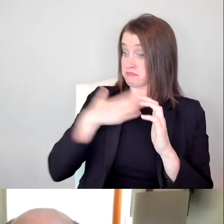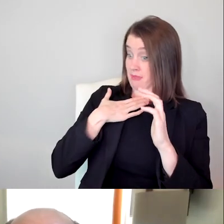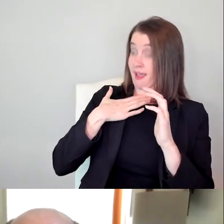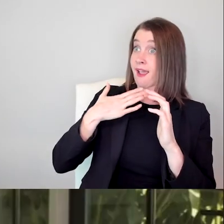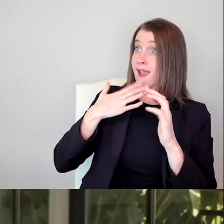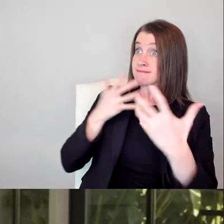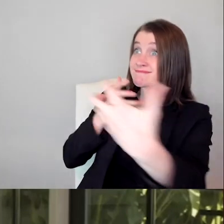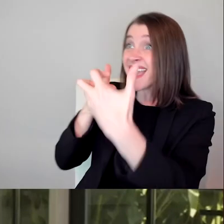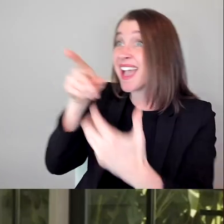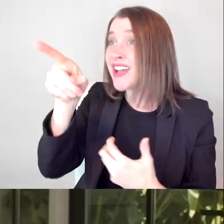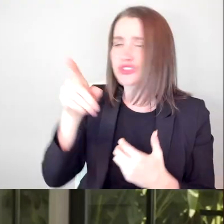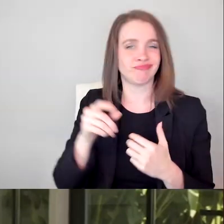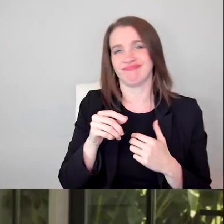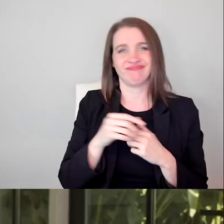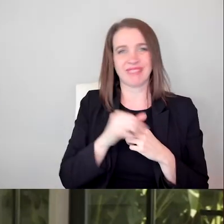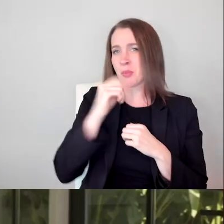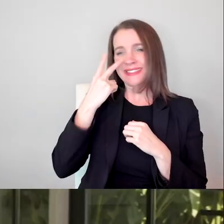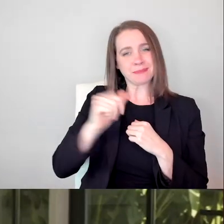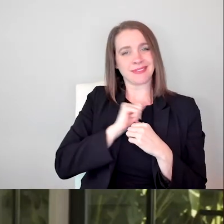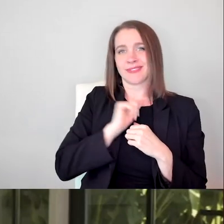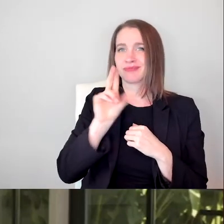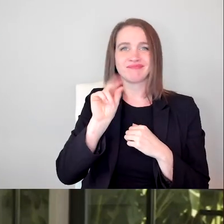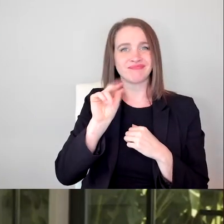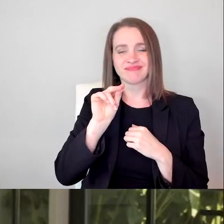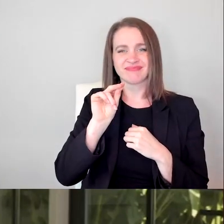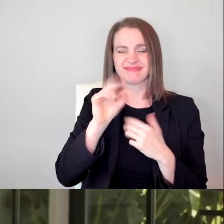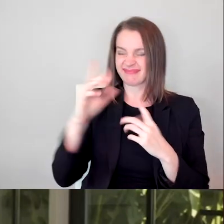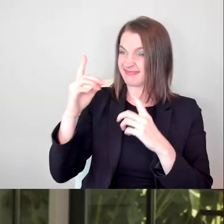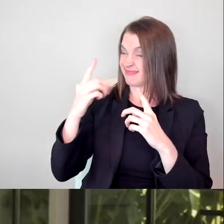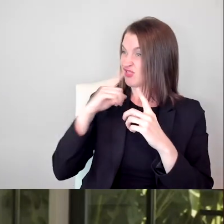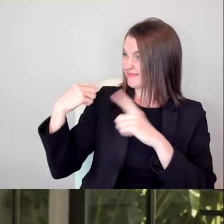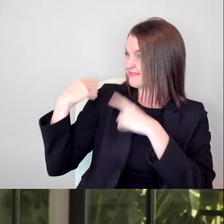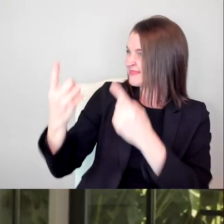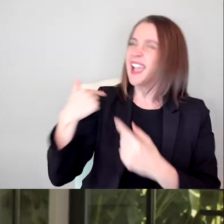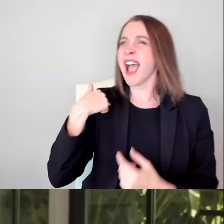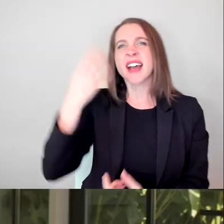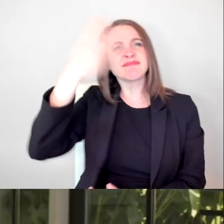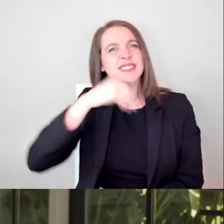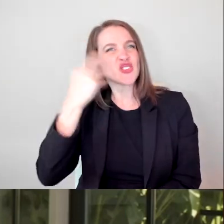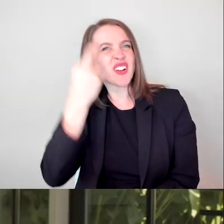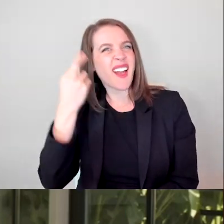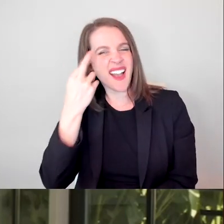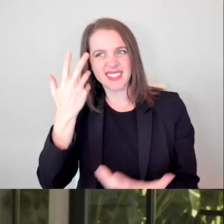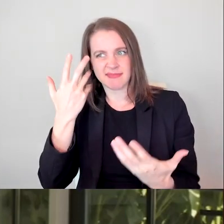that I didn't realize that I had never seen myself on TV, until a couple of years ago